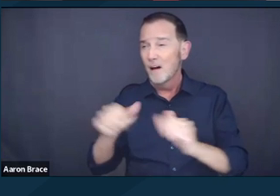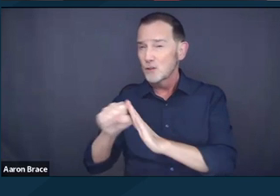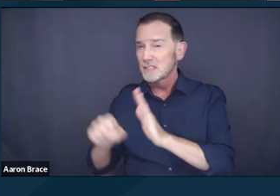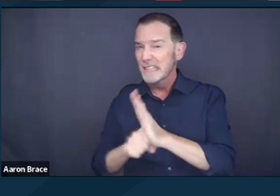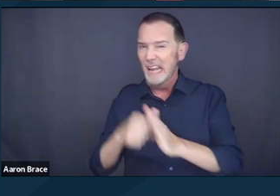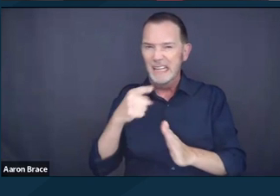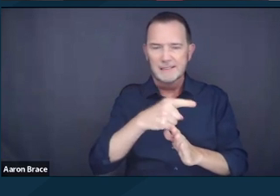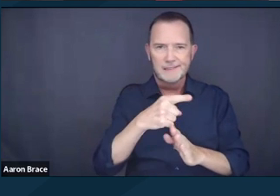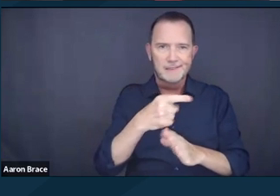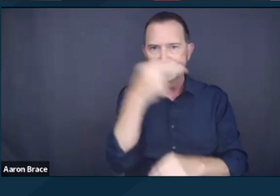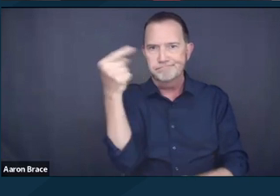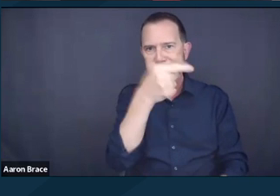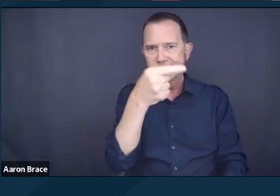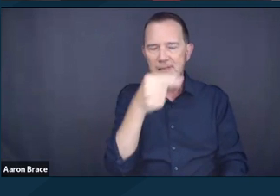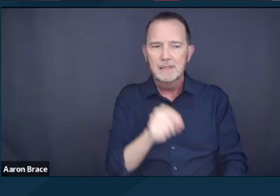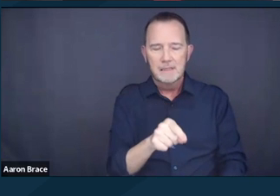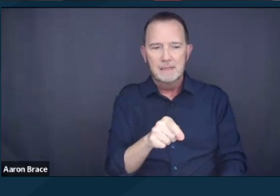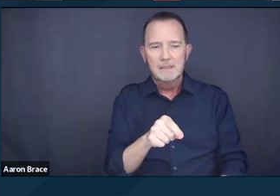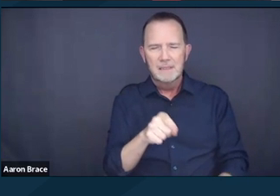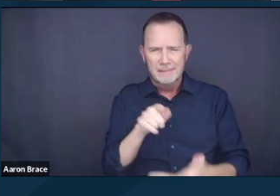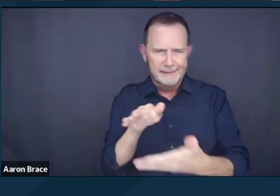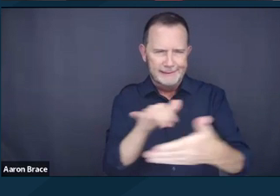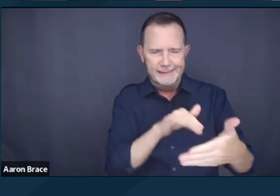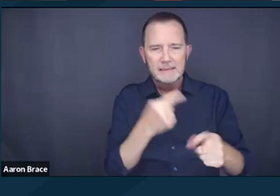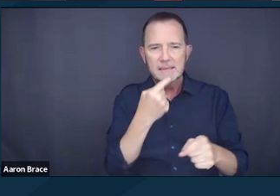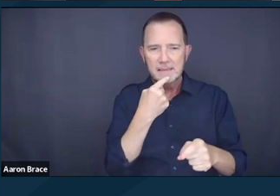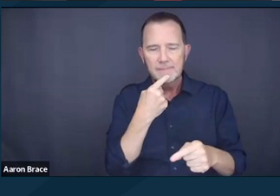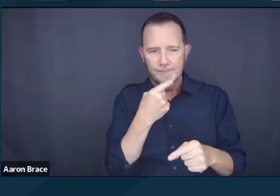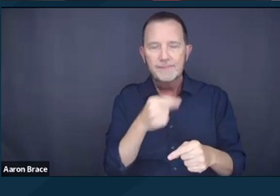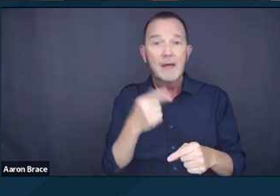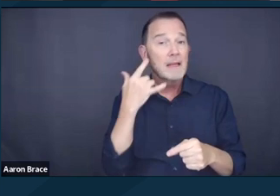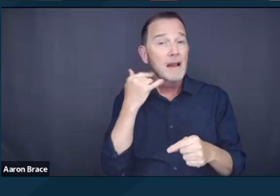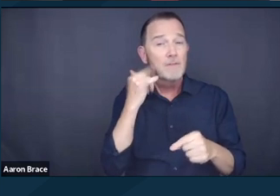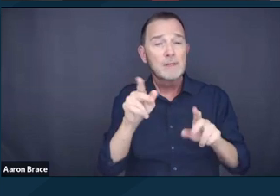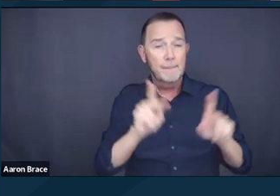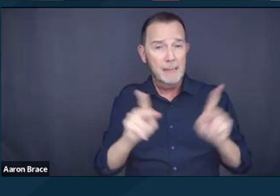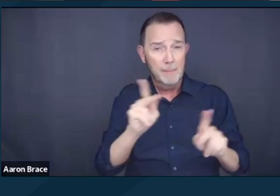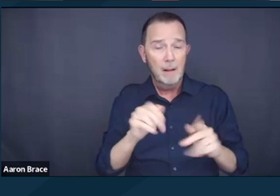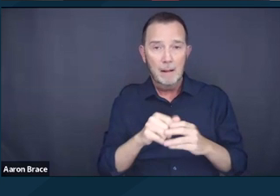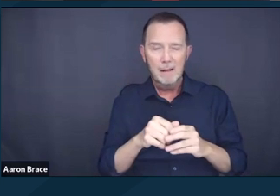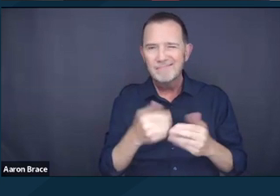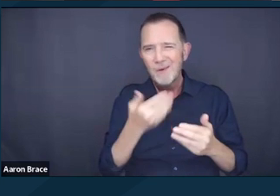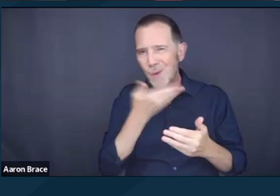And that study found that 27% of Californians experiencing homelessness